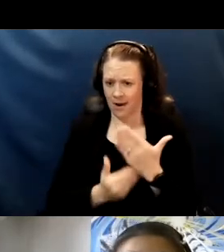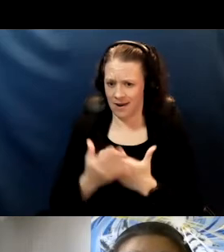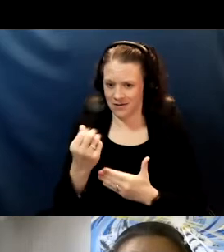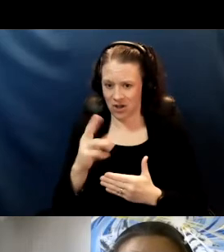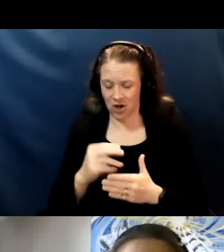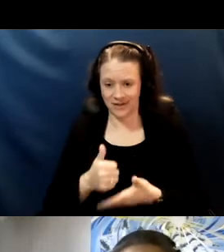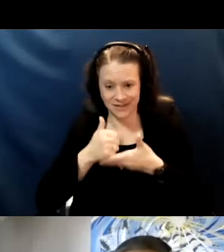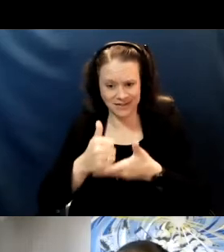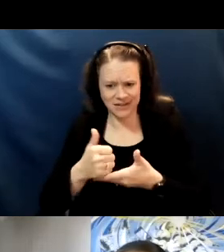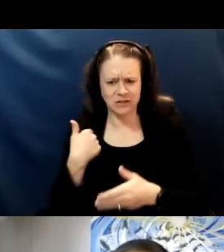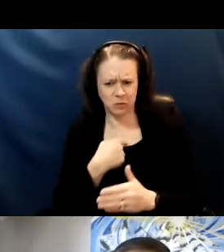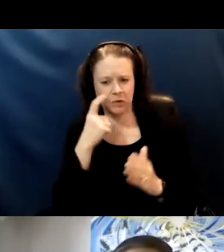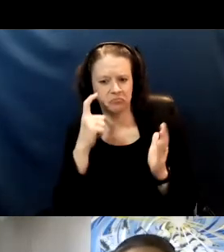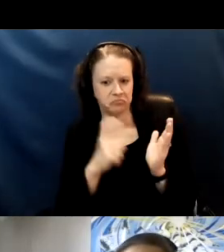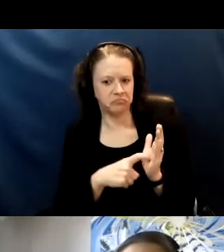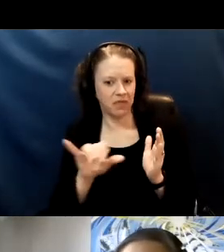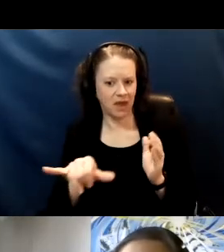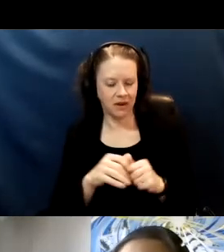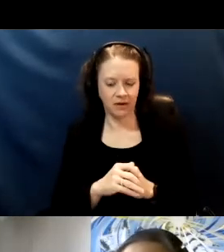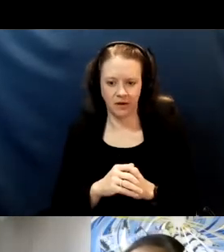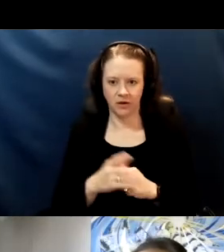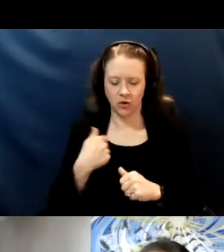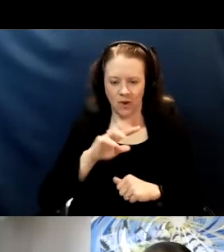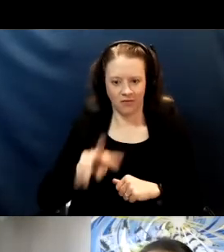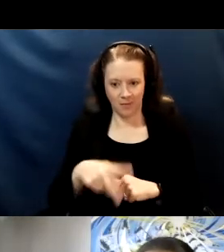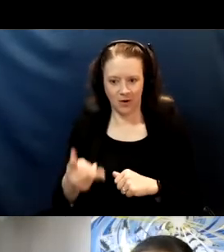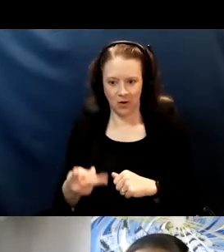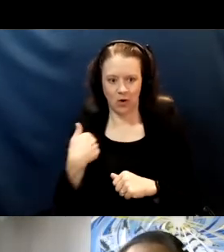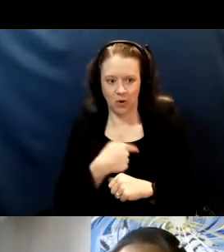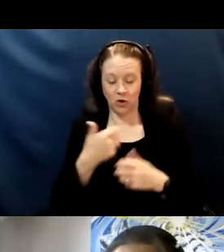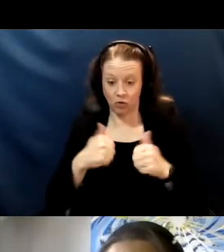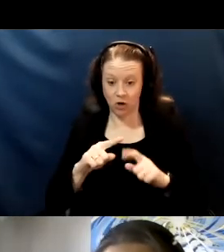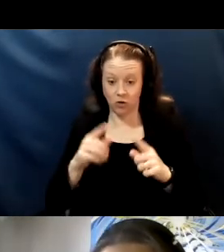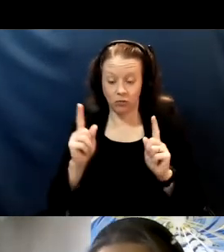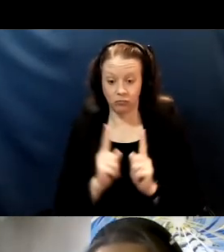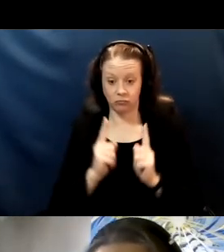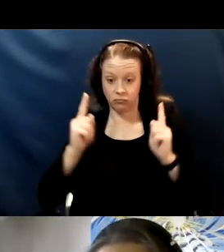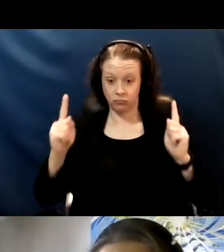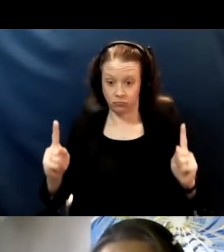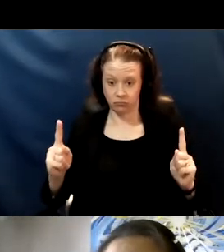So we flip it to, we try to stay further apart whenever possible.